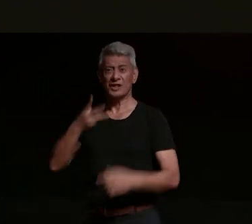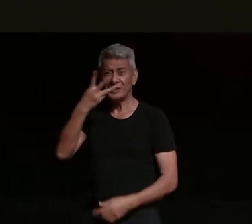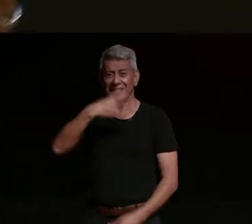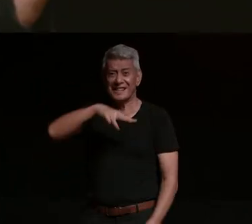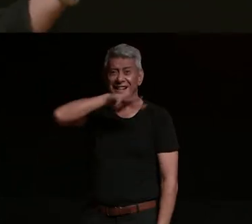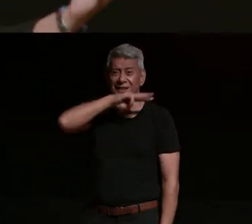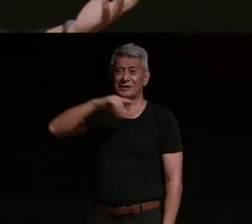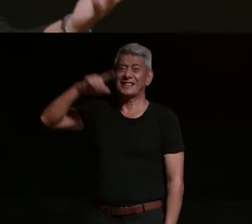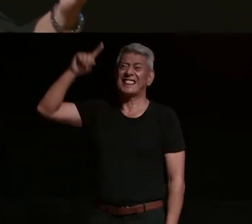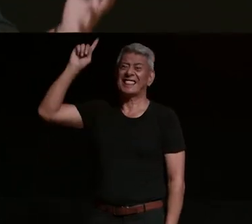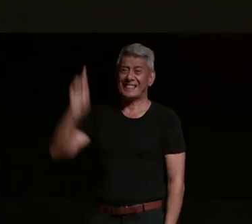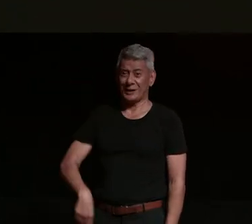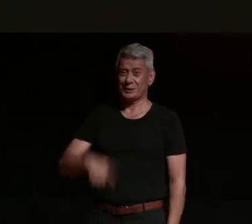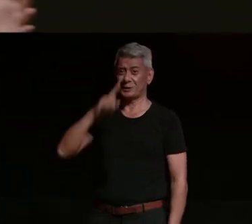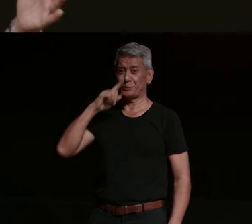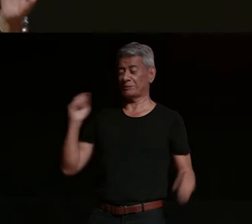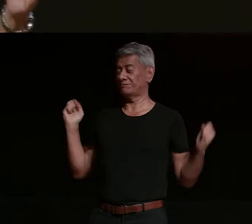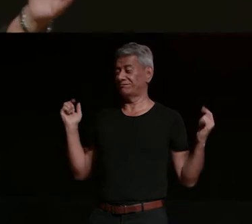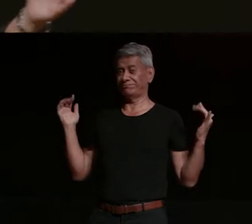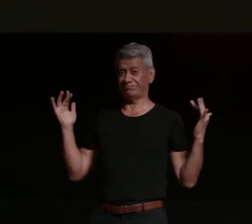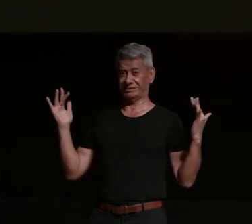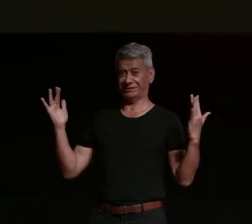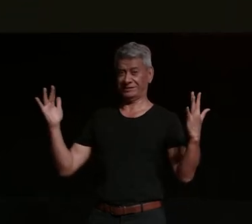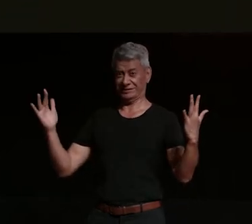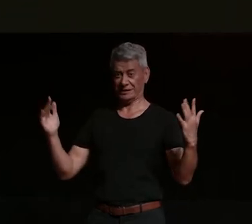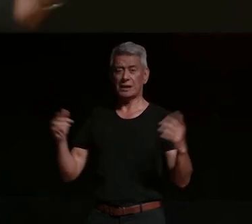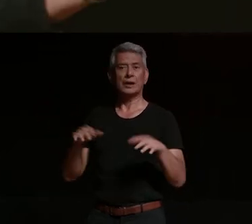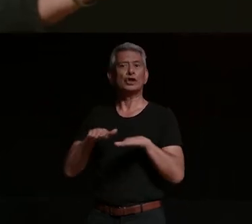people on the sidewalk and you know they shut down the street so the street would normally be about